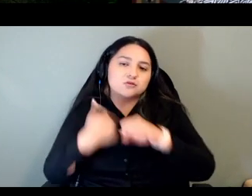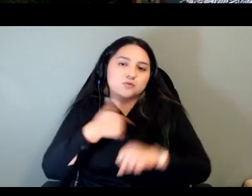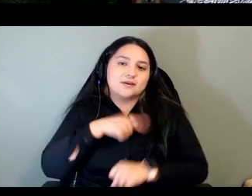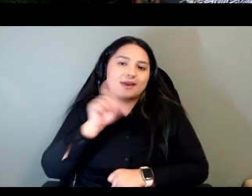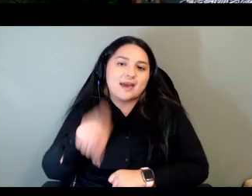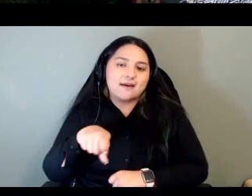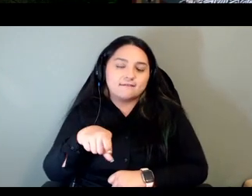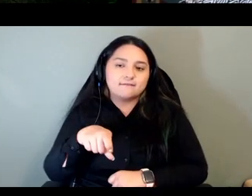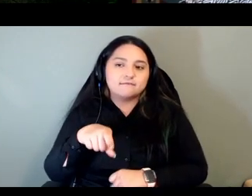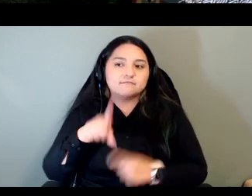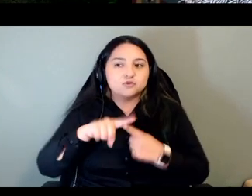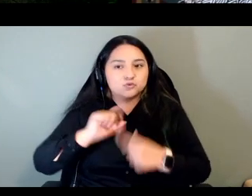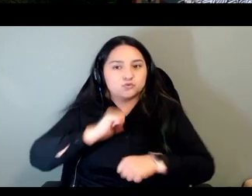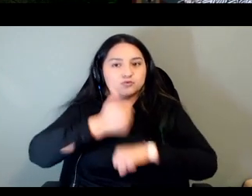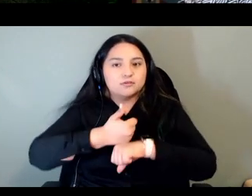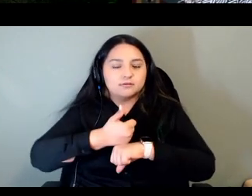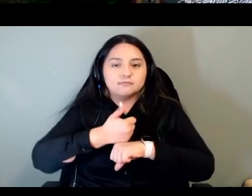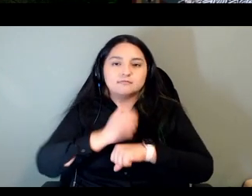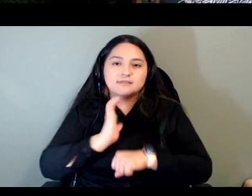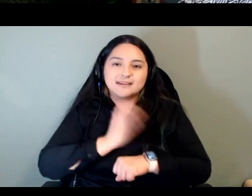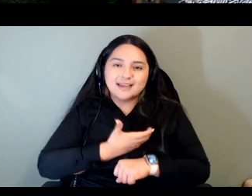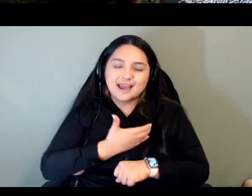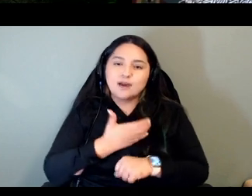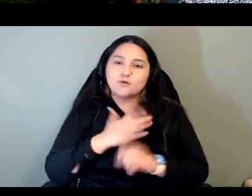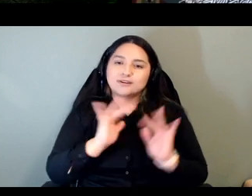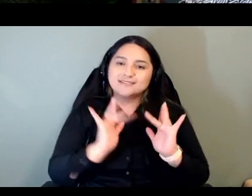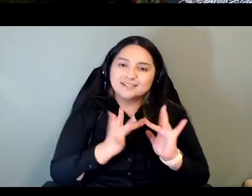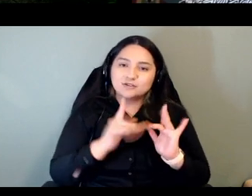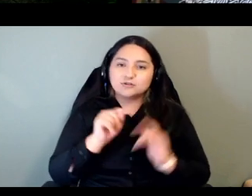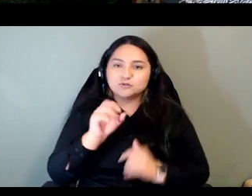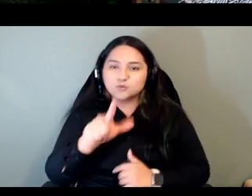create these digital tools and technologies and to access the outcome or the output of